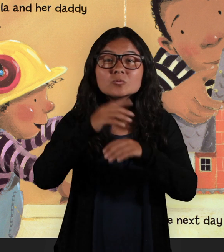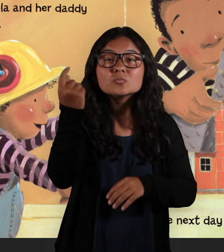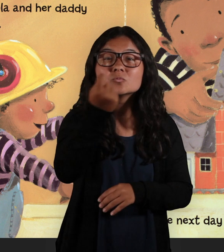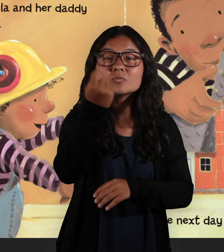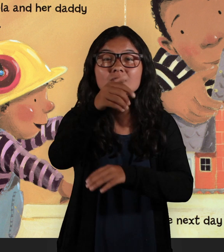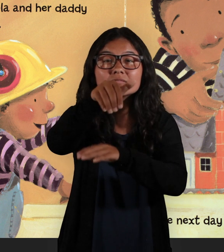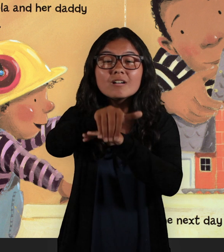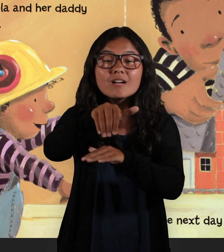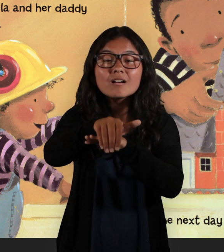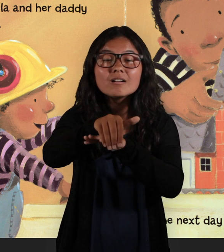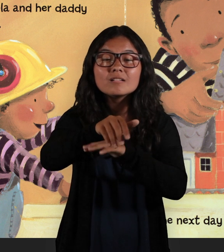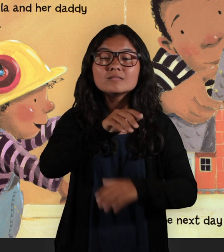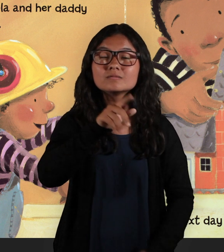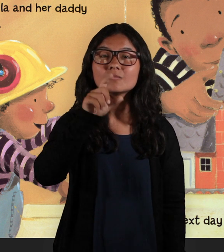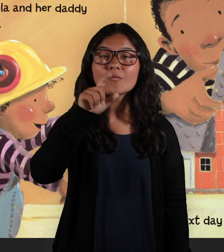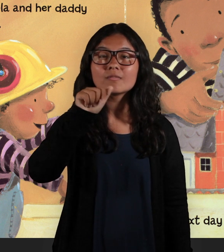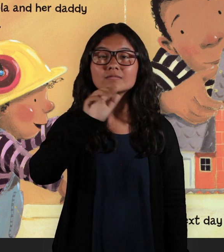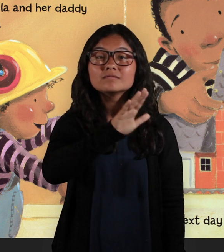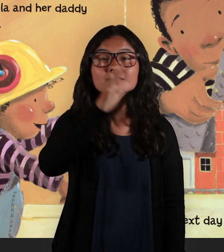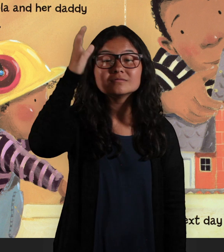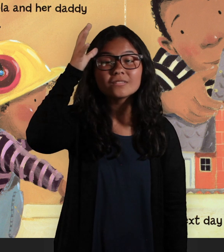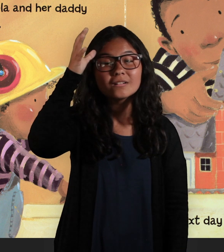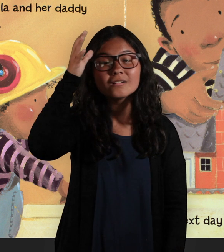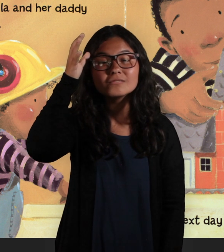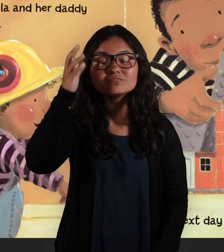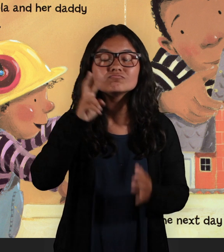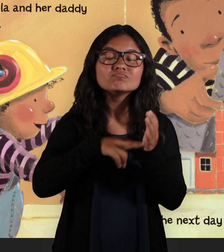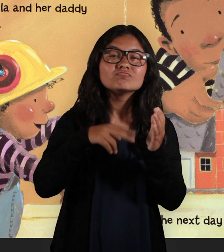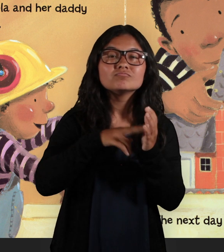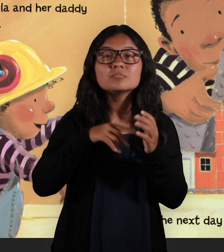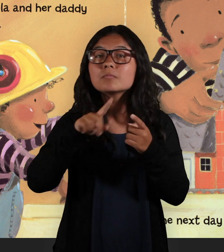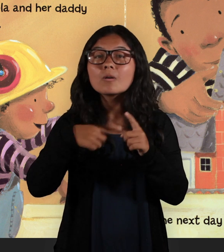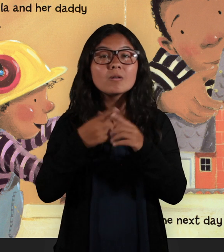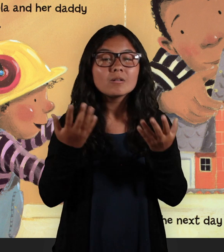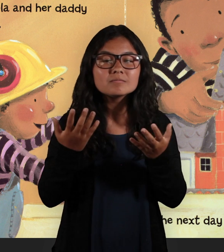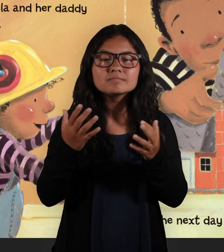On Tuesday night Lola and her daddy read about building.